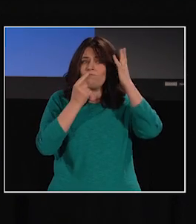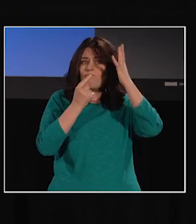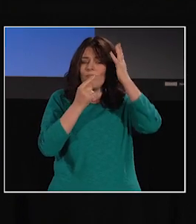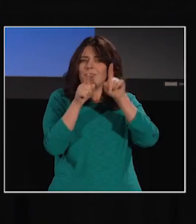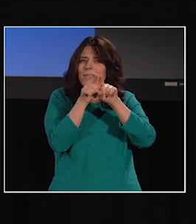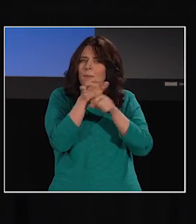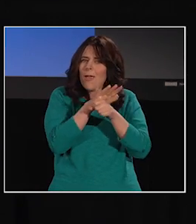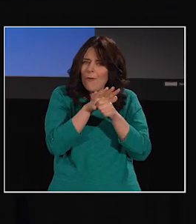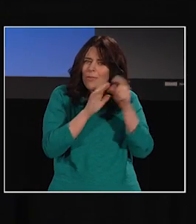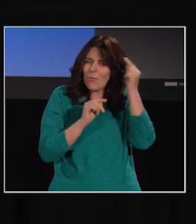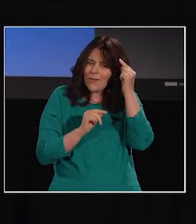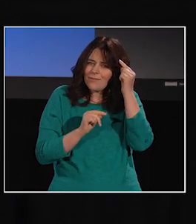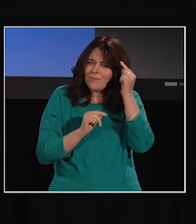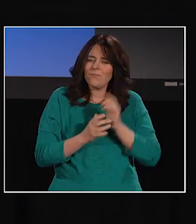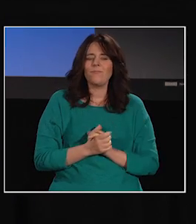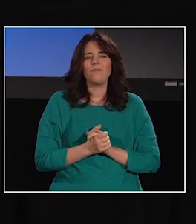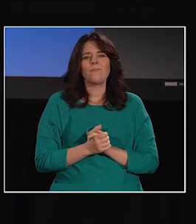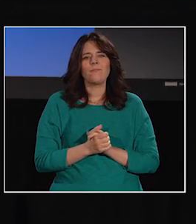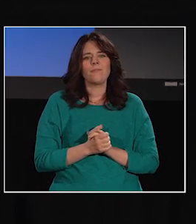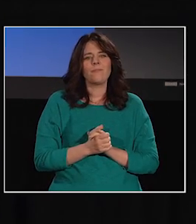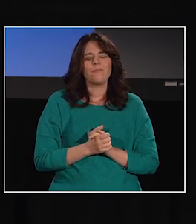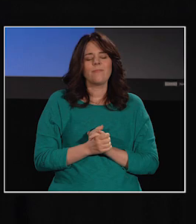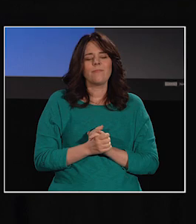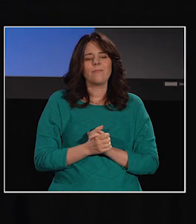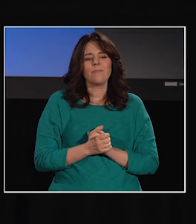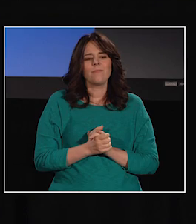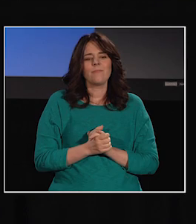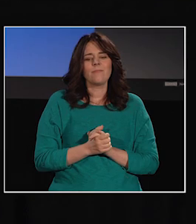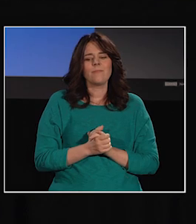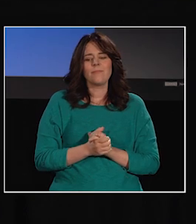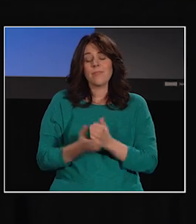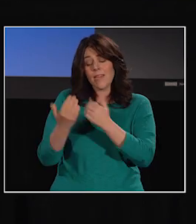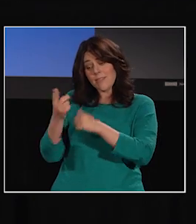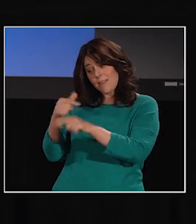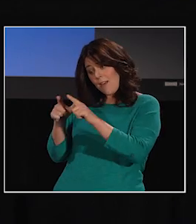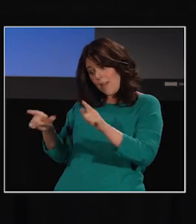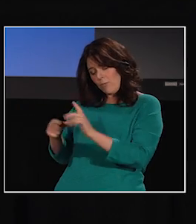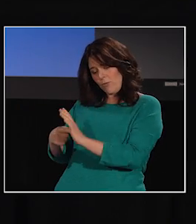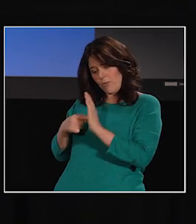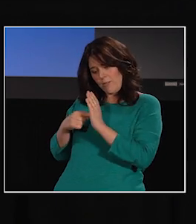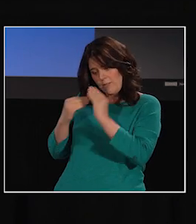Sign languages show us that it is not sound and speaking